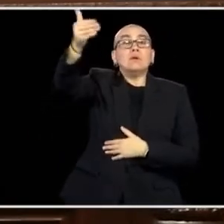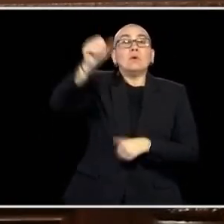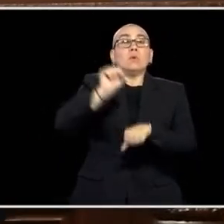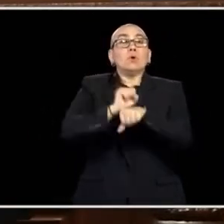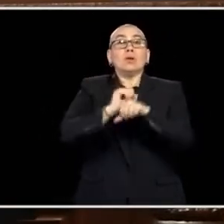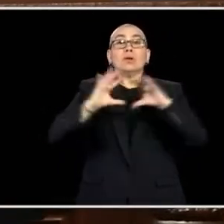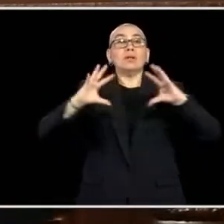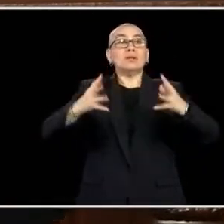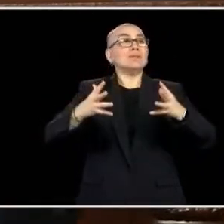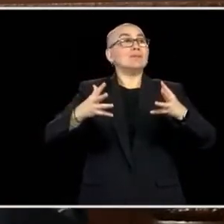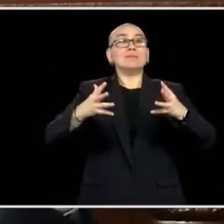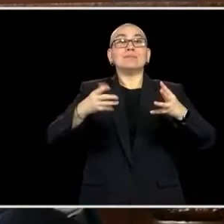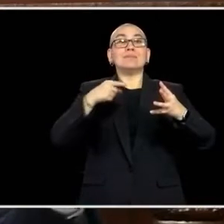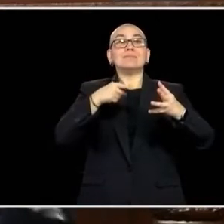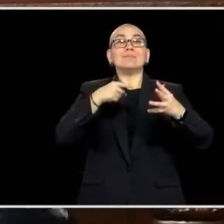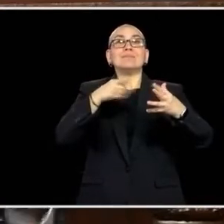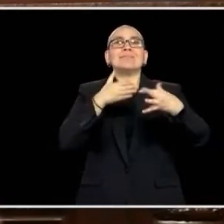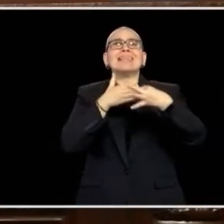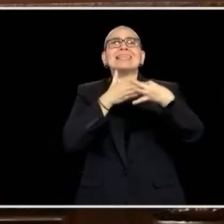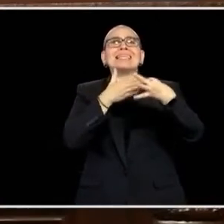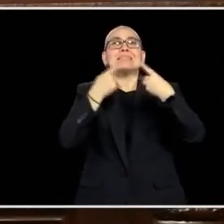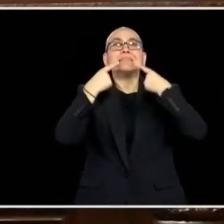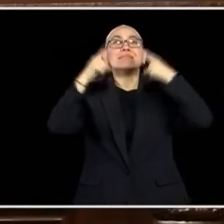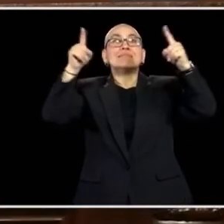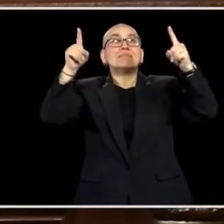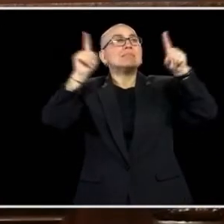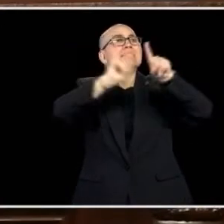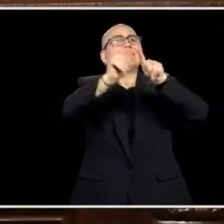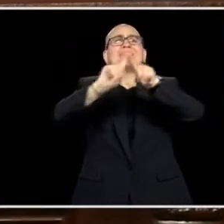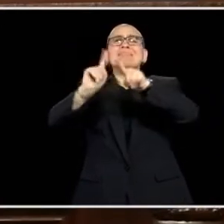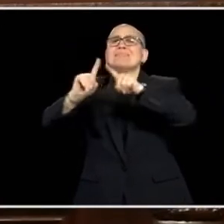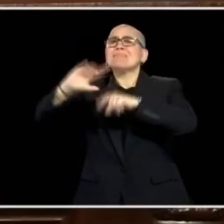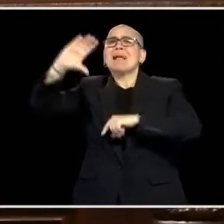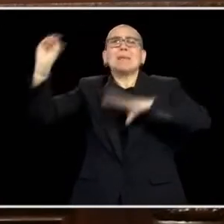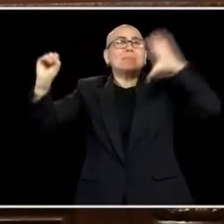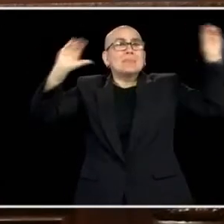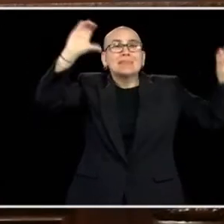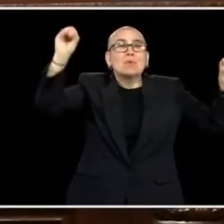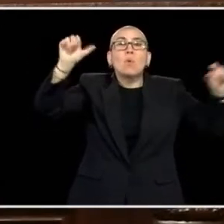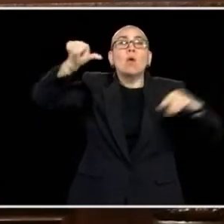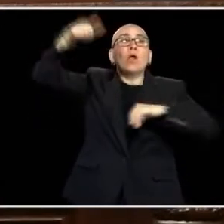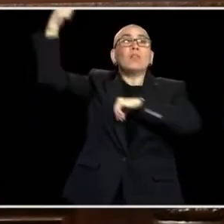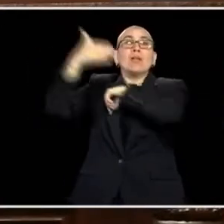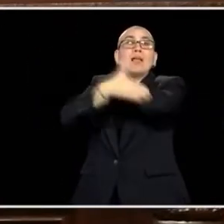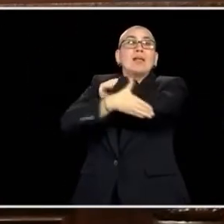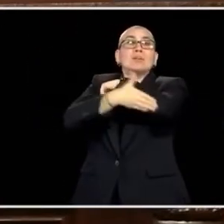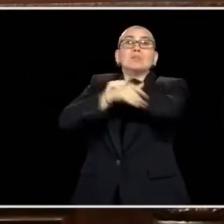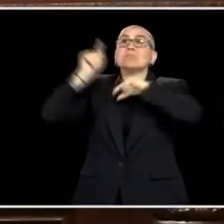FUTURE, LET'S FOLLOW THE LEAD OF SOME OF OUR MOST SUCCESSFUL PRIVATE PARTNERS WHO ARE MAKING THIS HAPPEN RIGHT NOW. WE CAN JUST MAKE SURE THAT NO